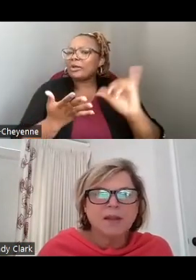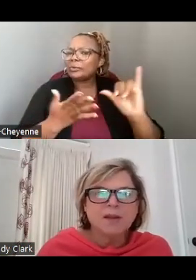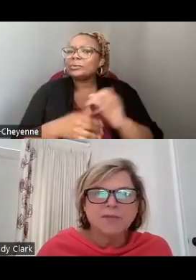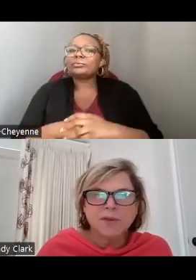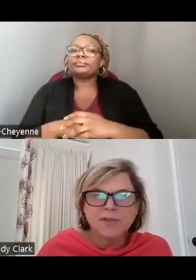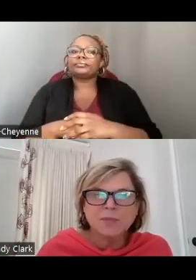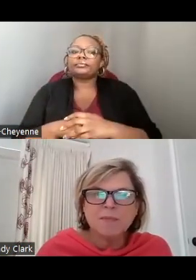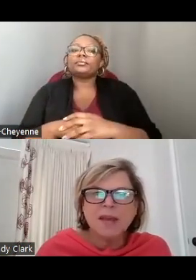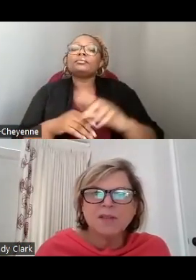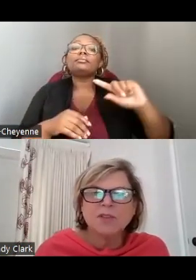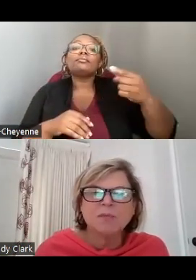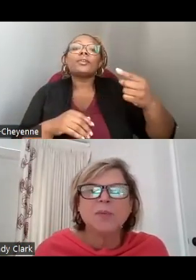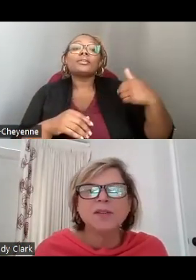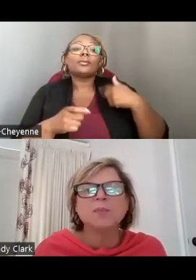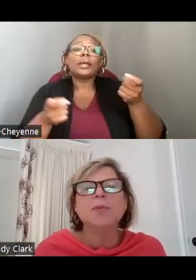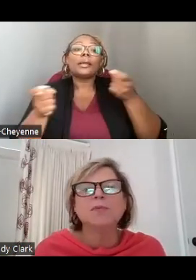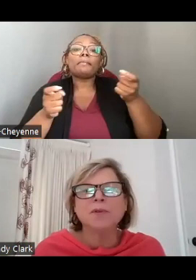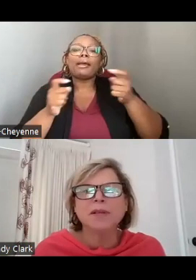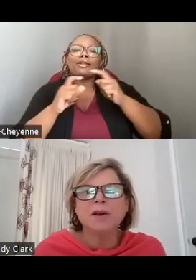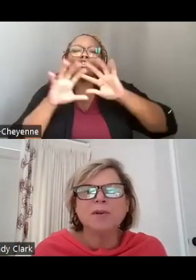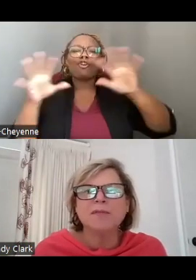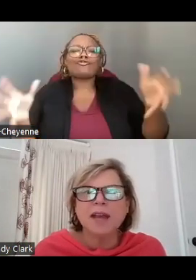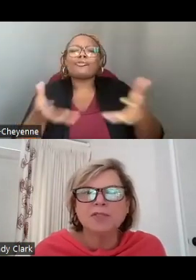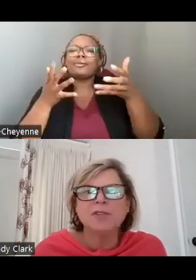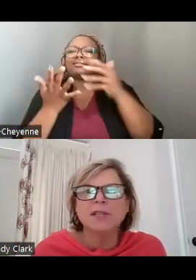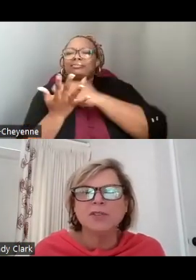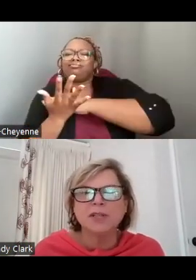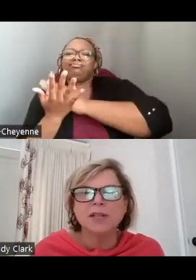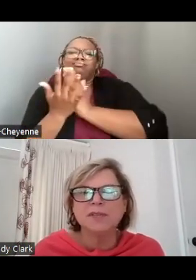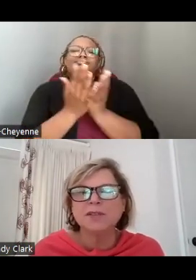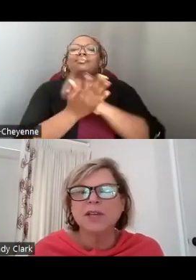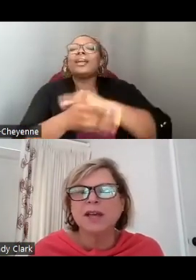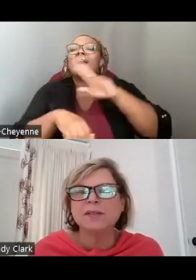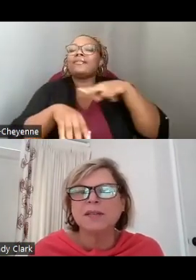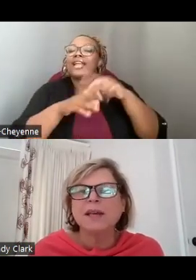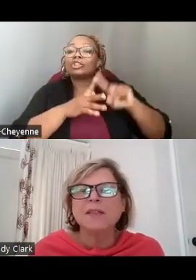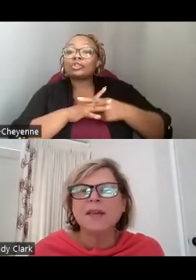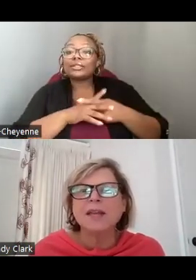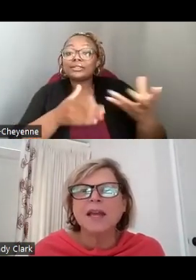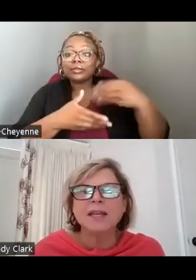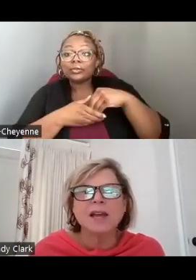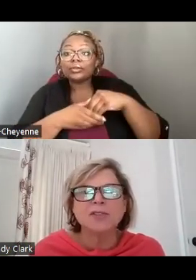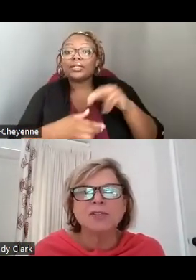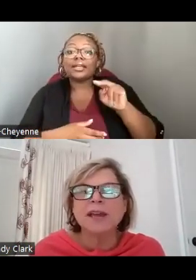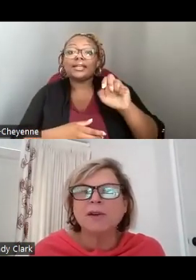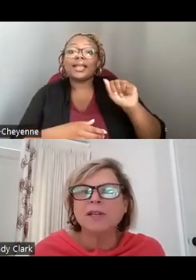FIRST, WE MANAGE A ROBUST PORTFOLIO OF NATIONAL INITIATIVES SUCH AS THE NEA NATIONAL HERITAGE